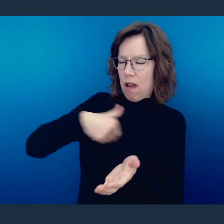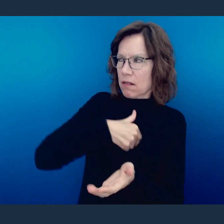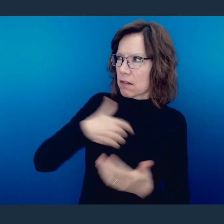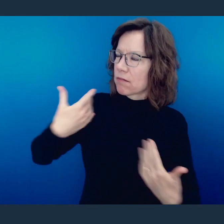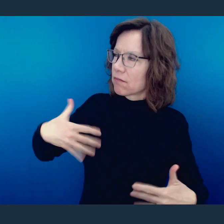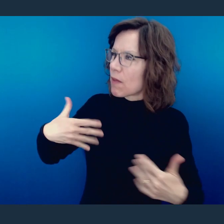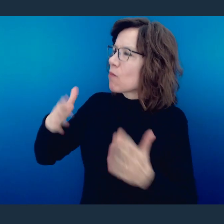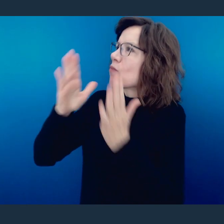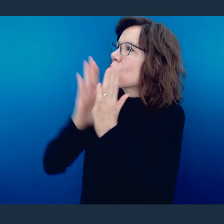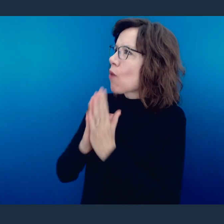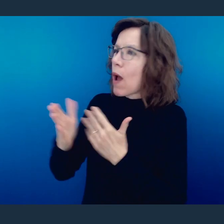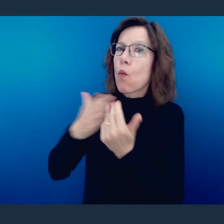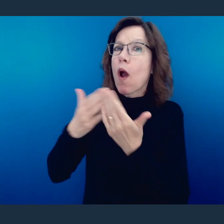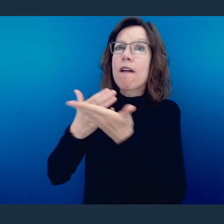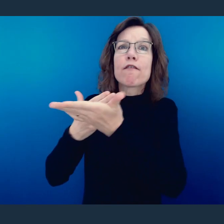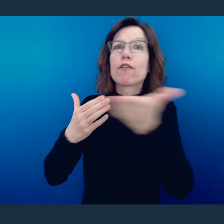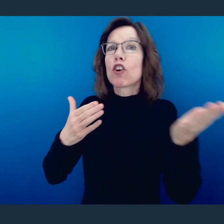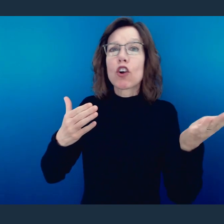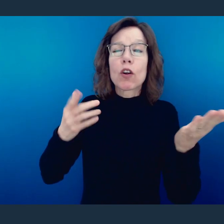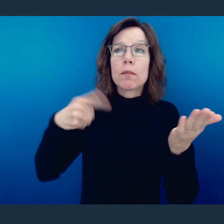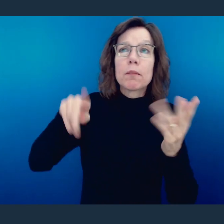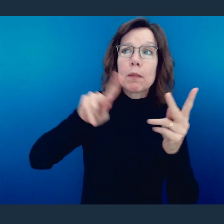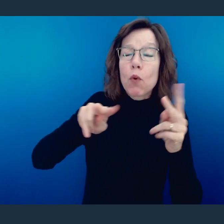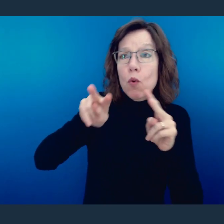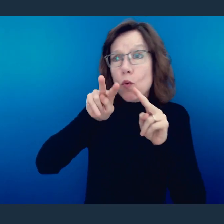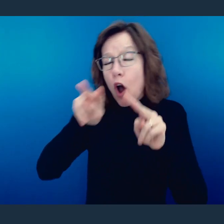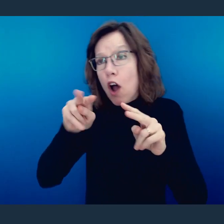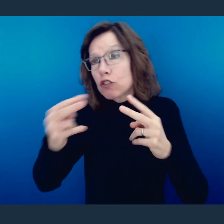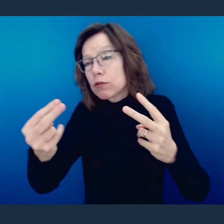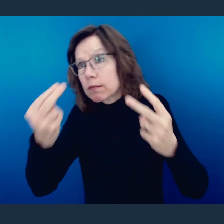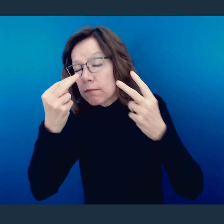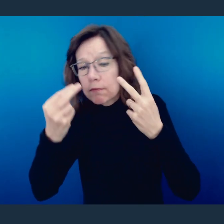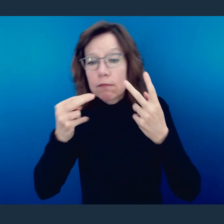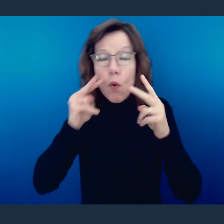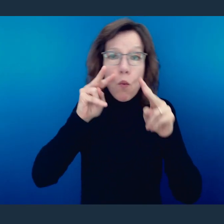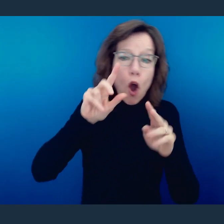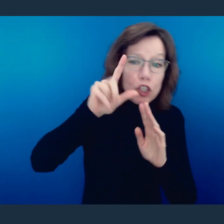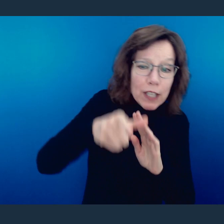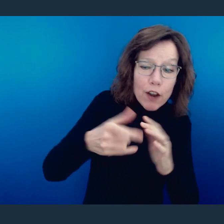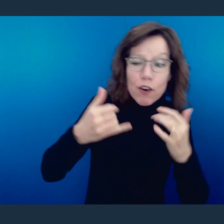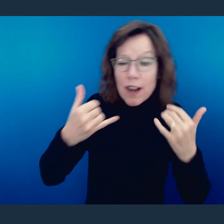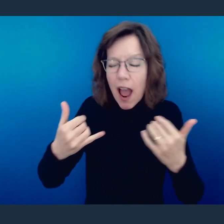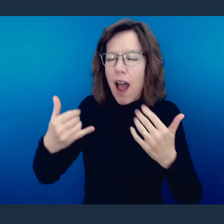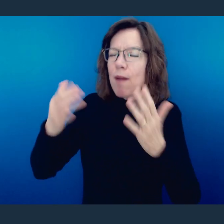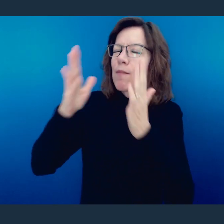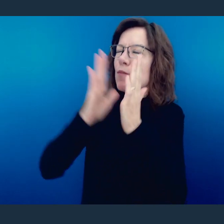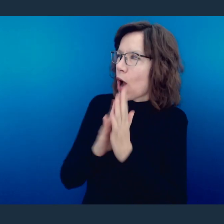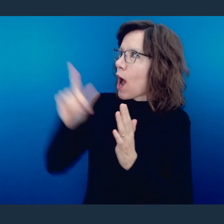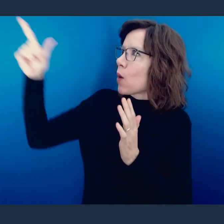our presence, wherever we are, listening, viewing, or replaying this message. I pray